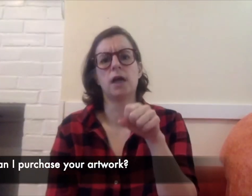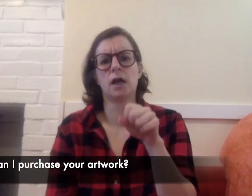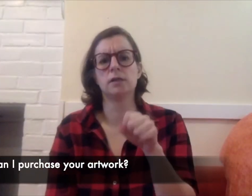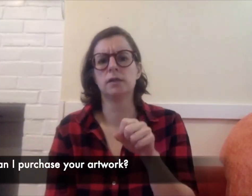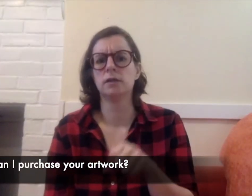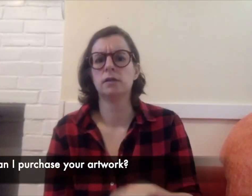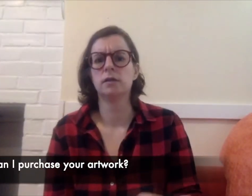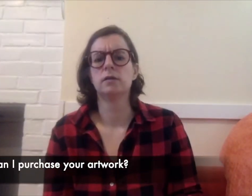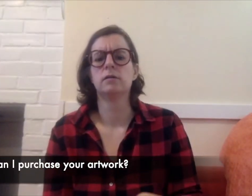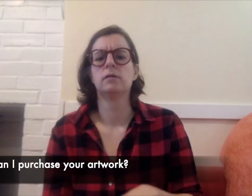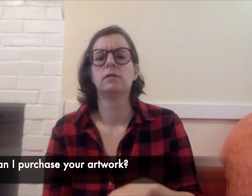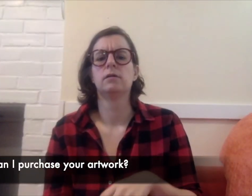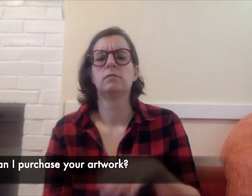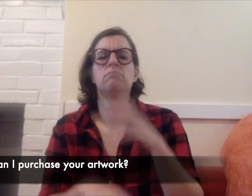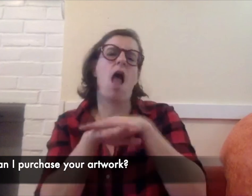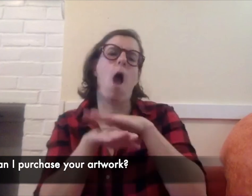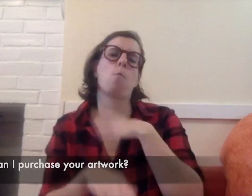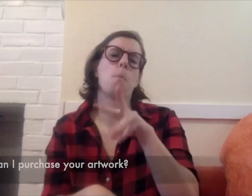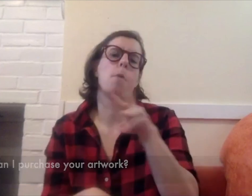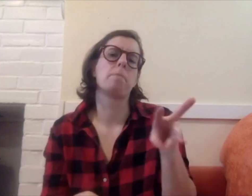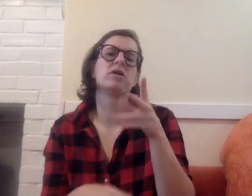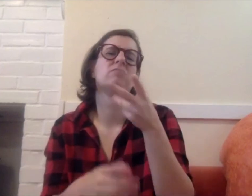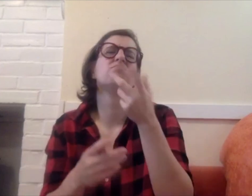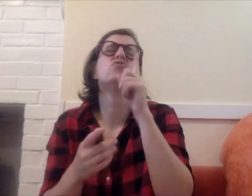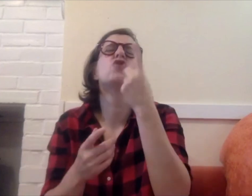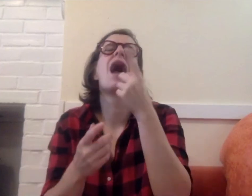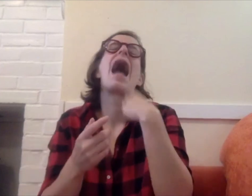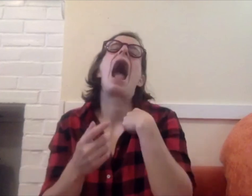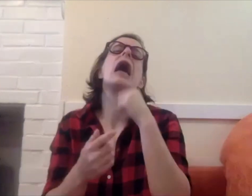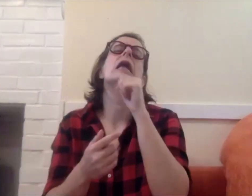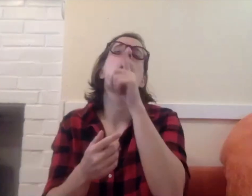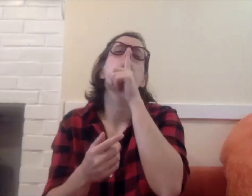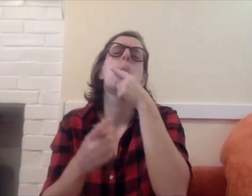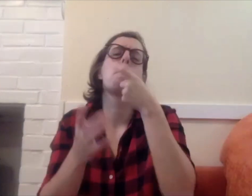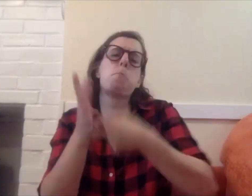Oh, yes, you can purchase my artwork if you go to my website.